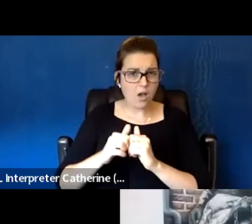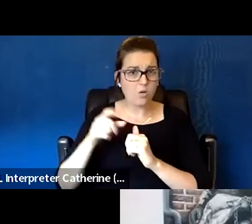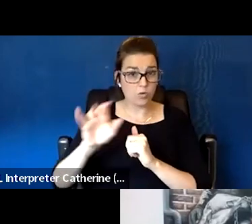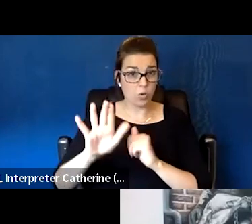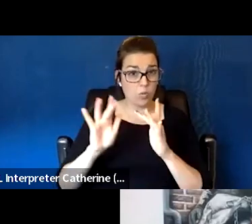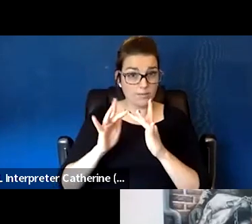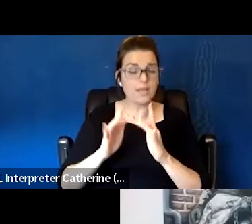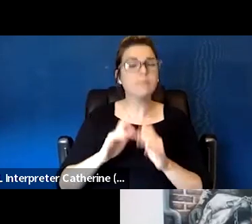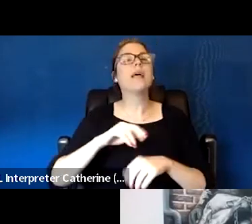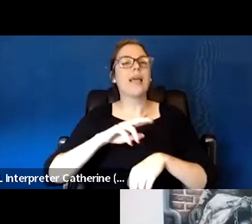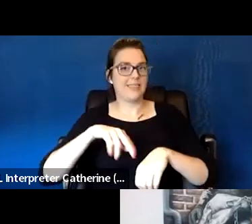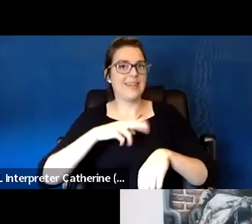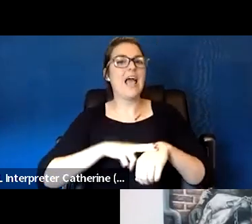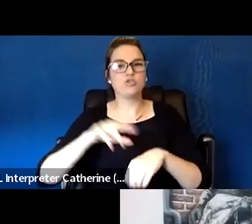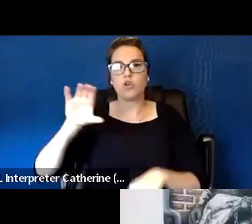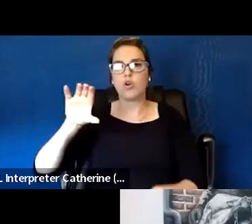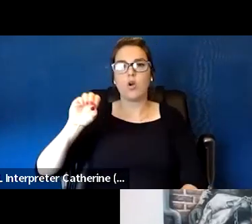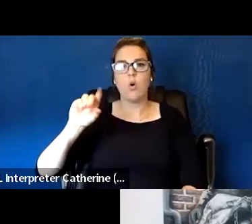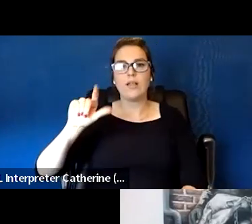Yes, and I'll put my email in the Q&A,